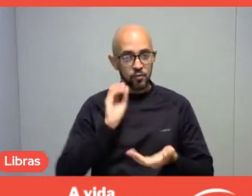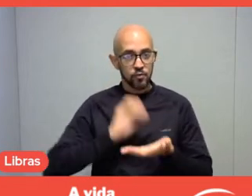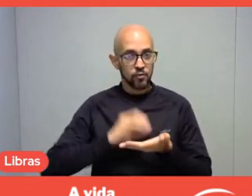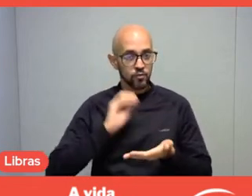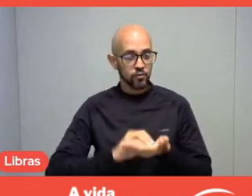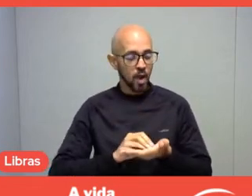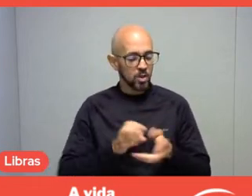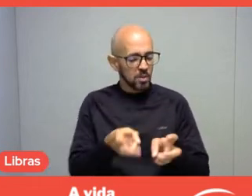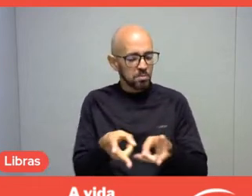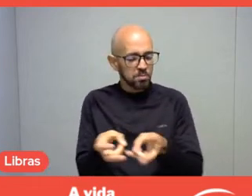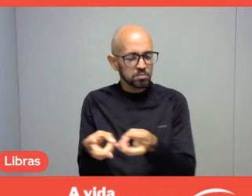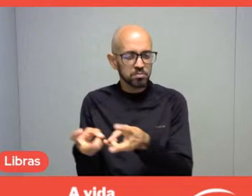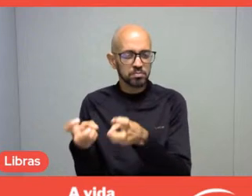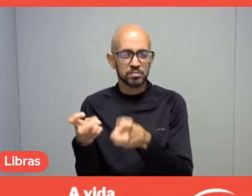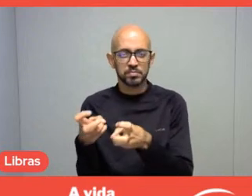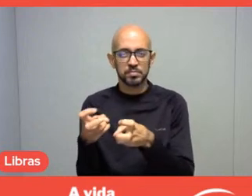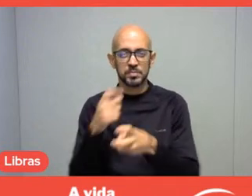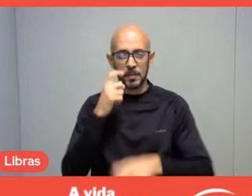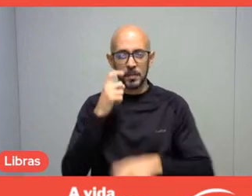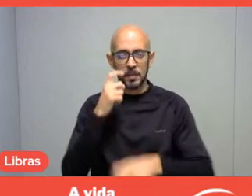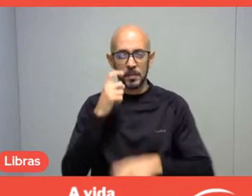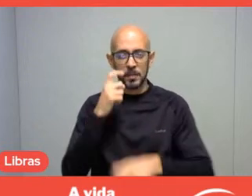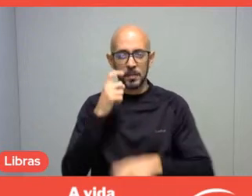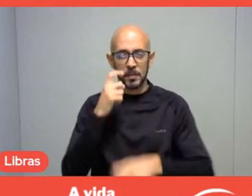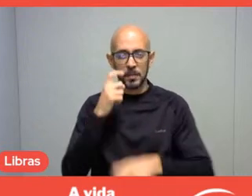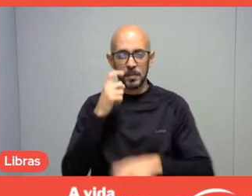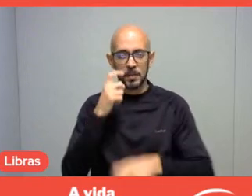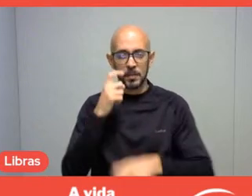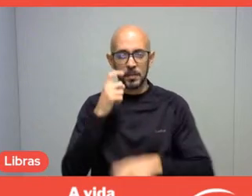I think that, despite the fact